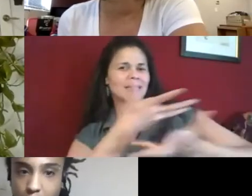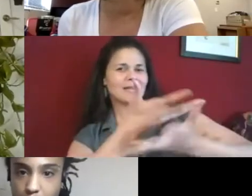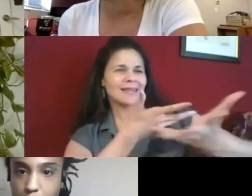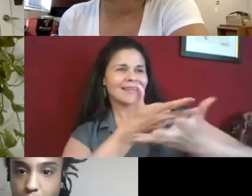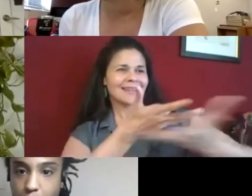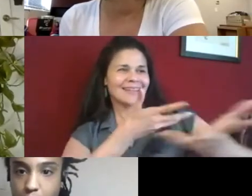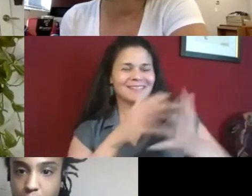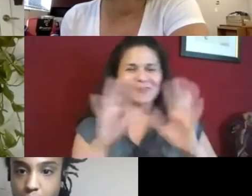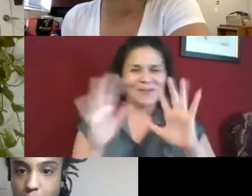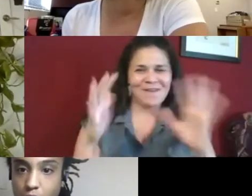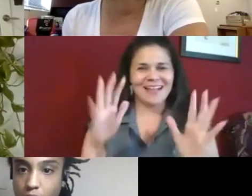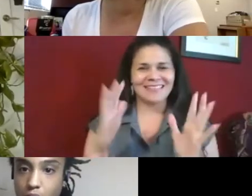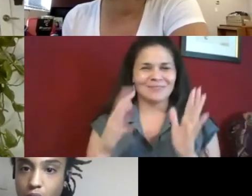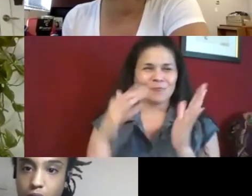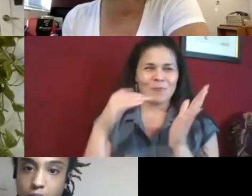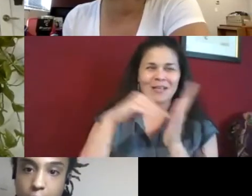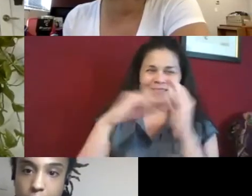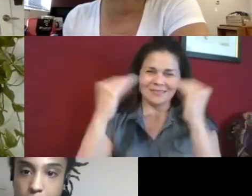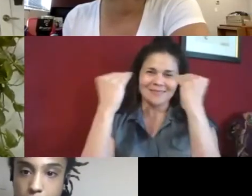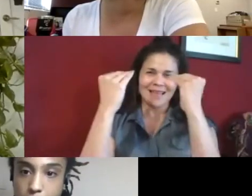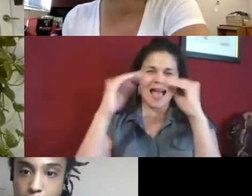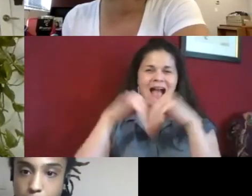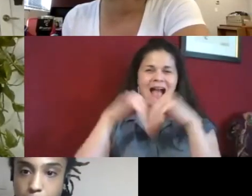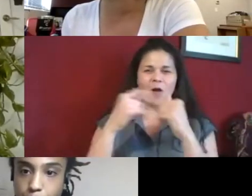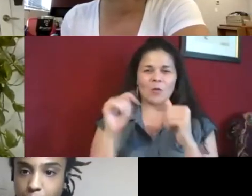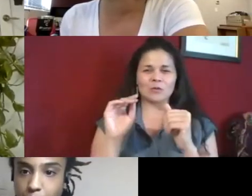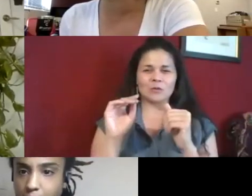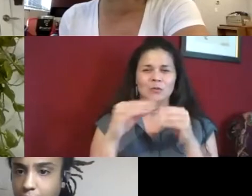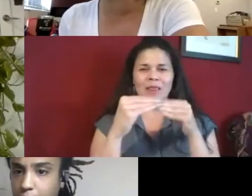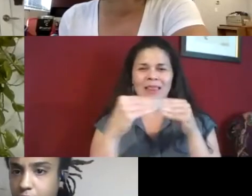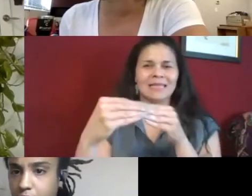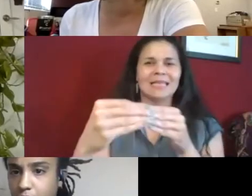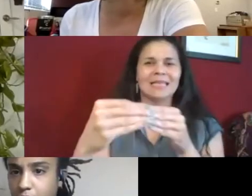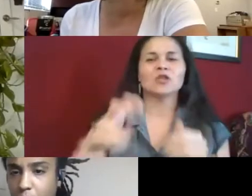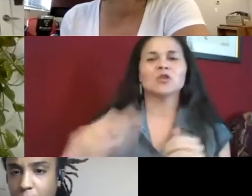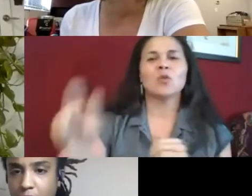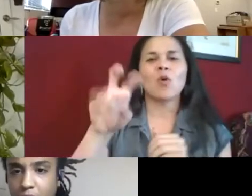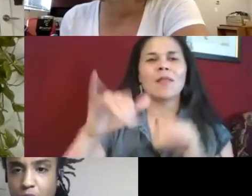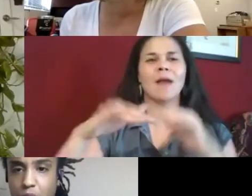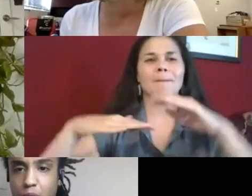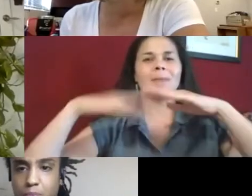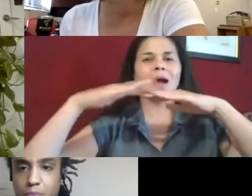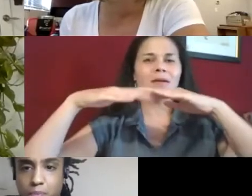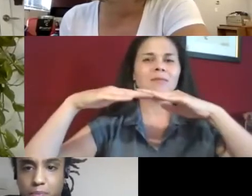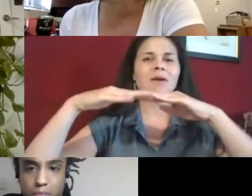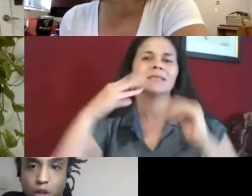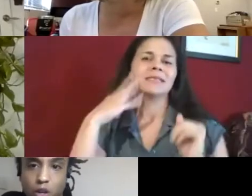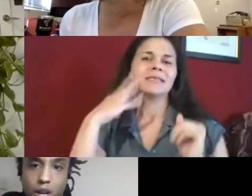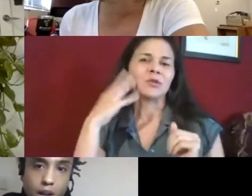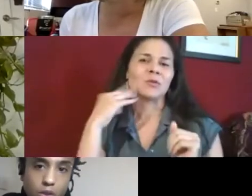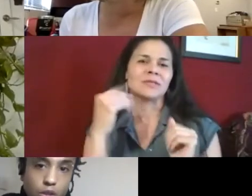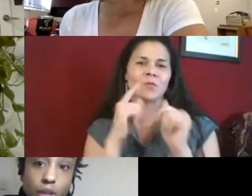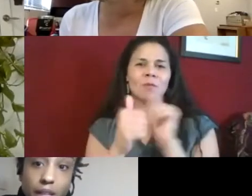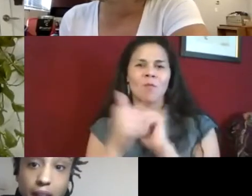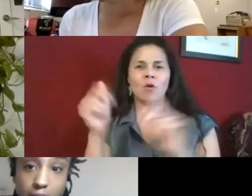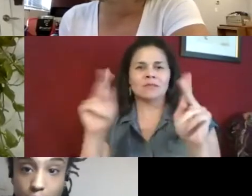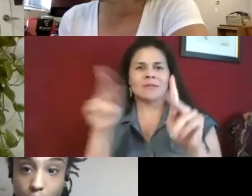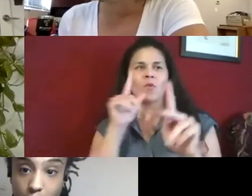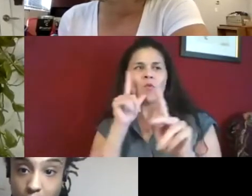experience overall. And we have to learn how to lead in those kinds of